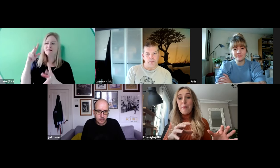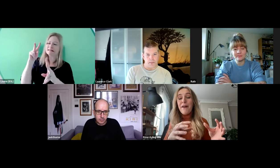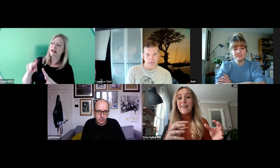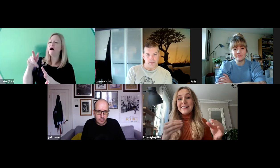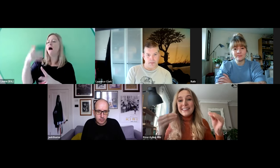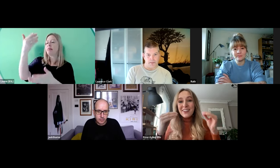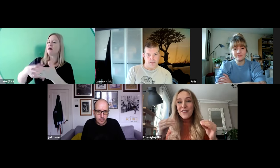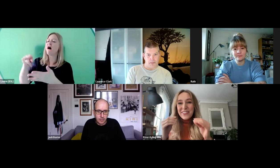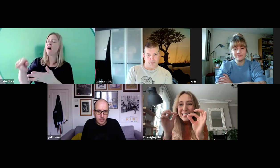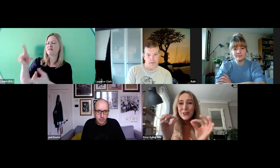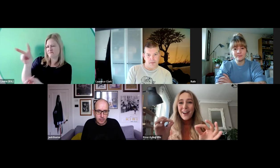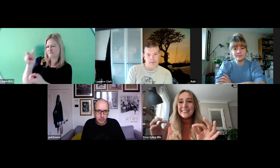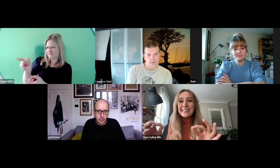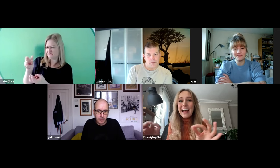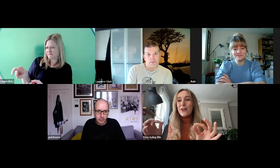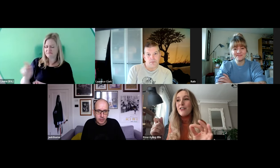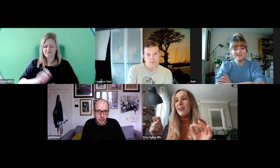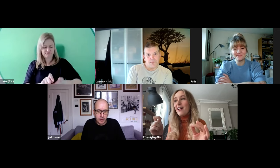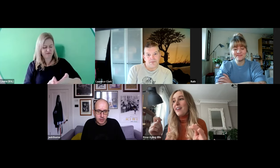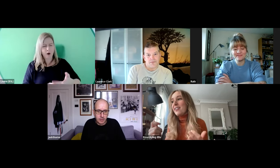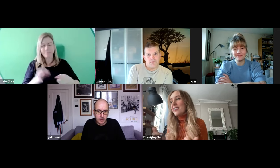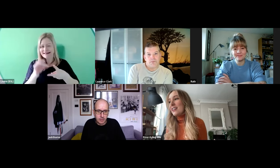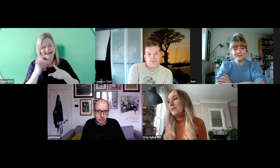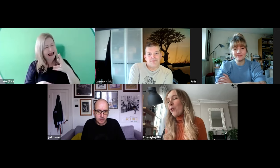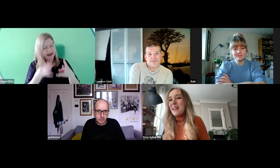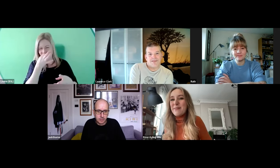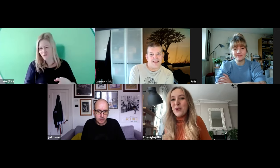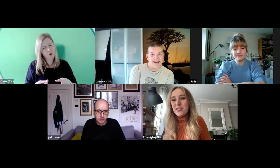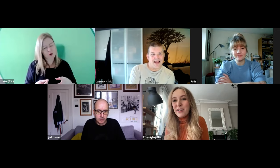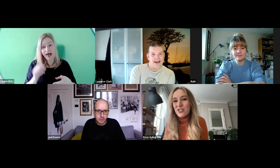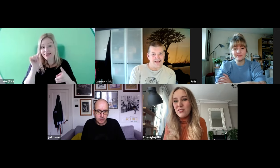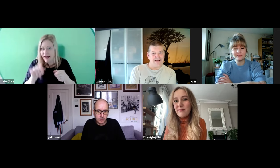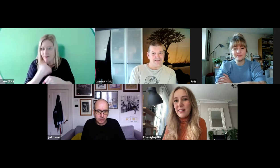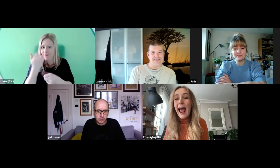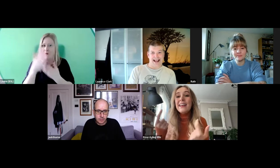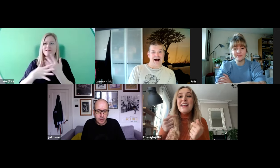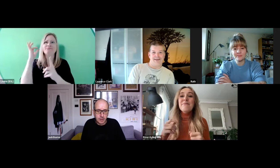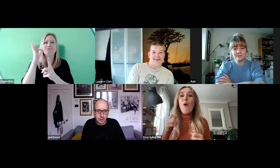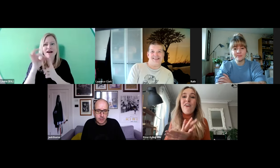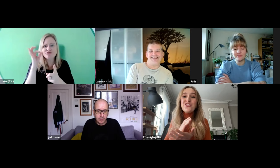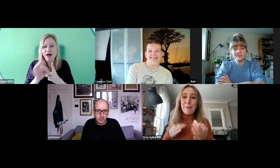the basics but little tiny details is what makes it more special. And it's more fun to